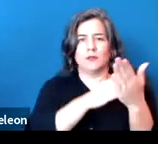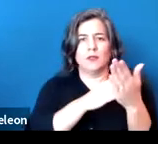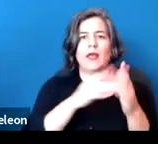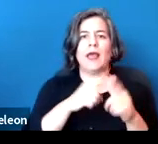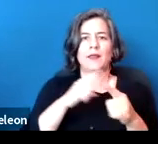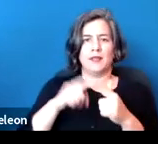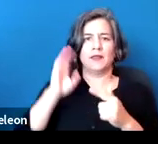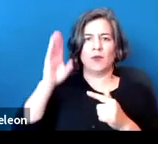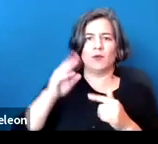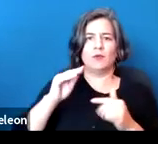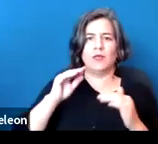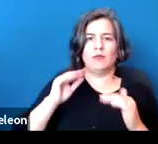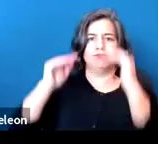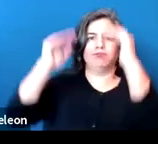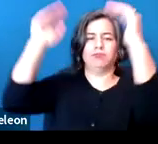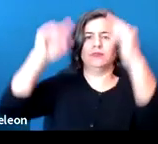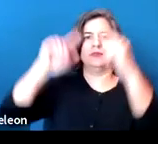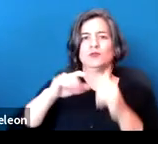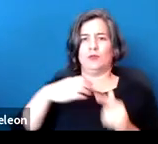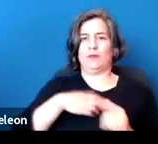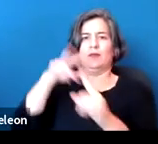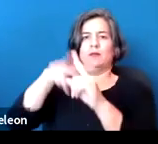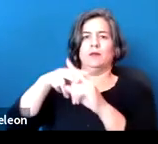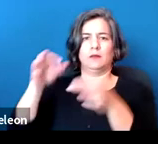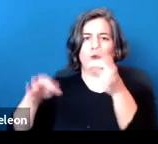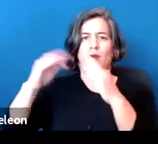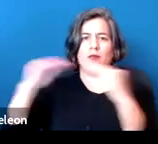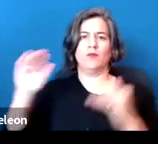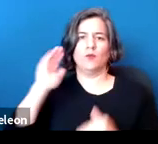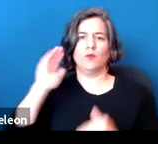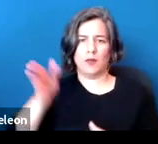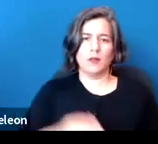on these critical, analytical questions. So we will move on.